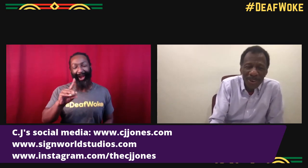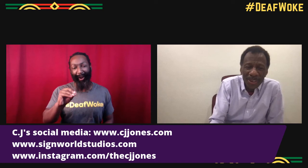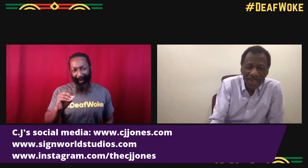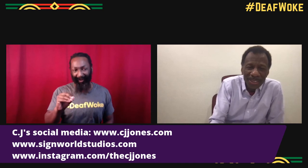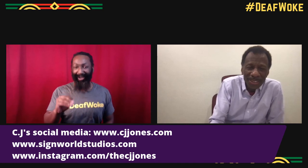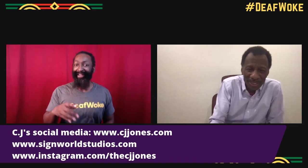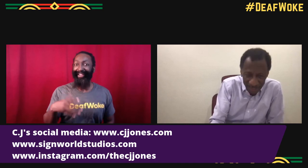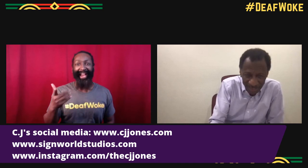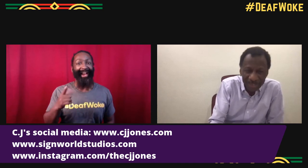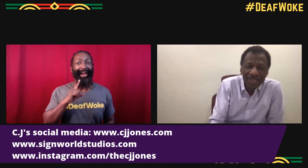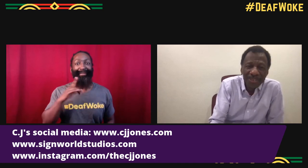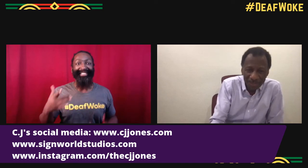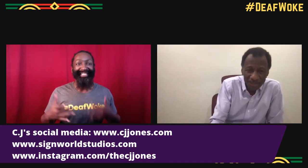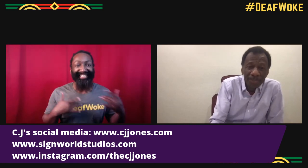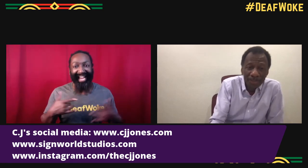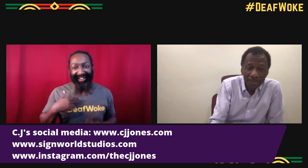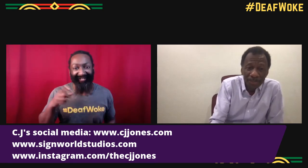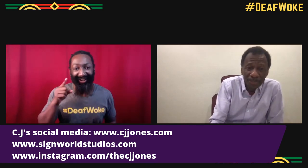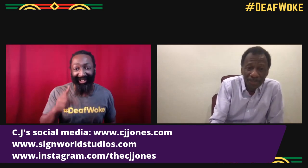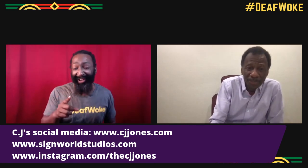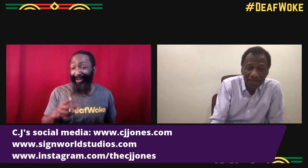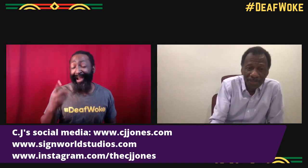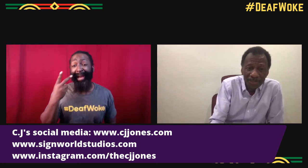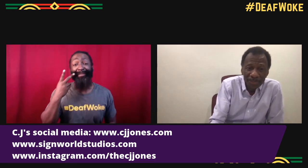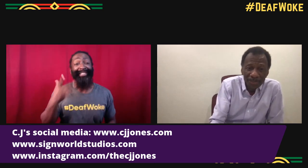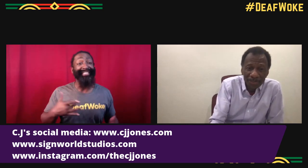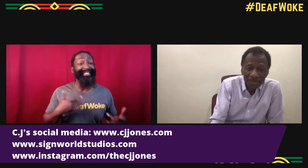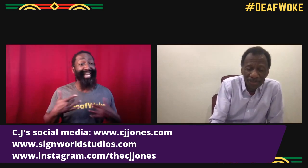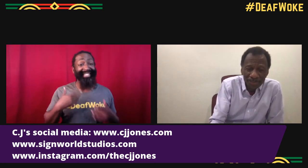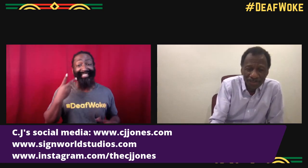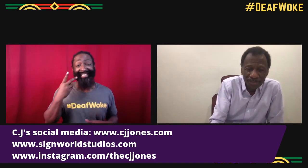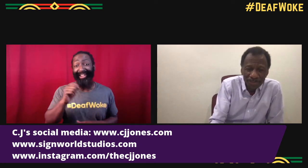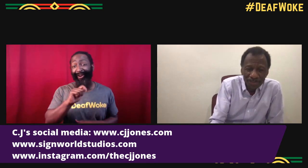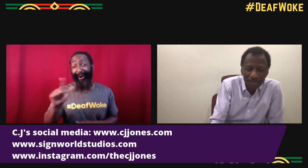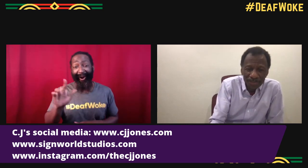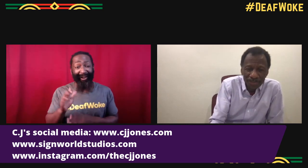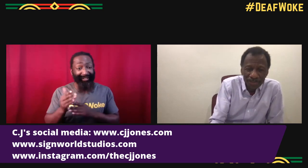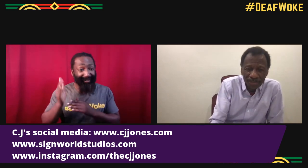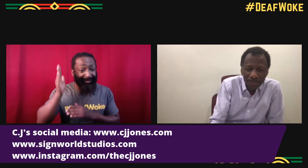All right. New design for Signworld Studios, I'm excited for you,